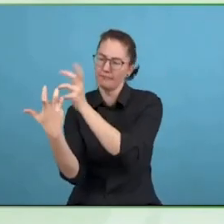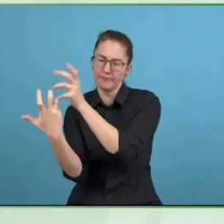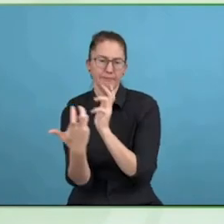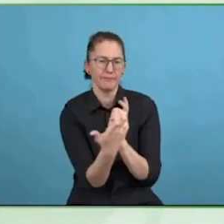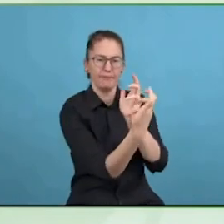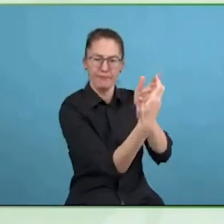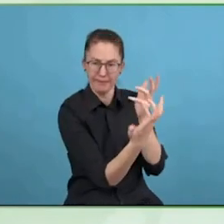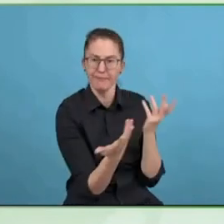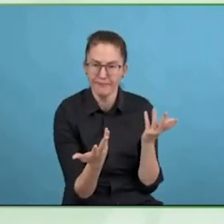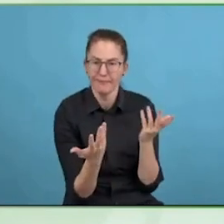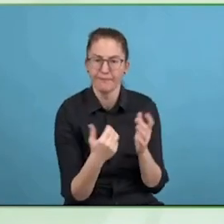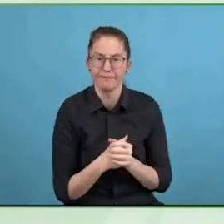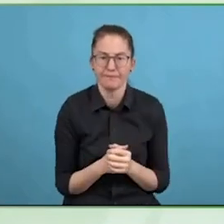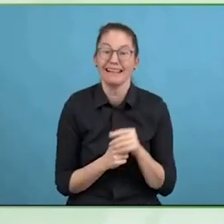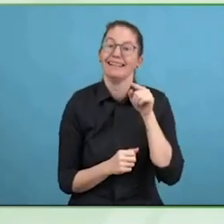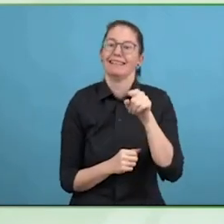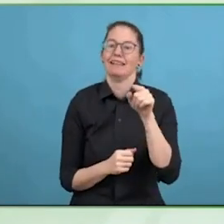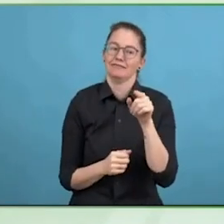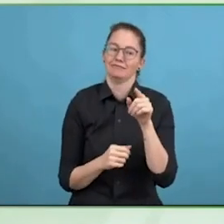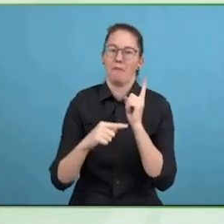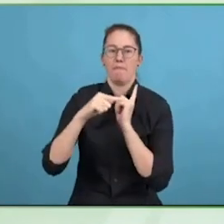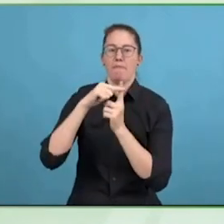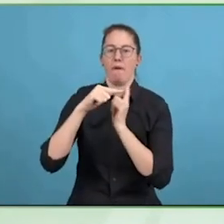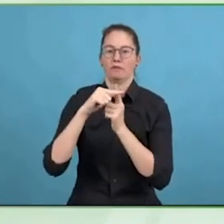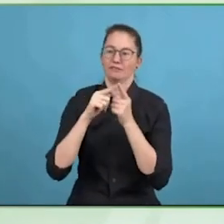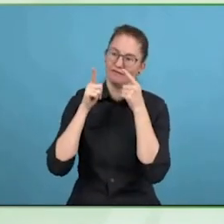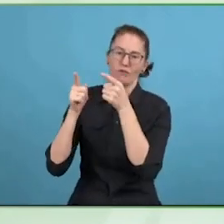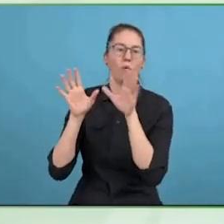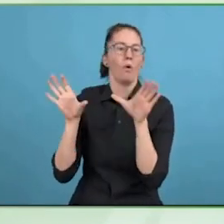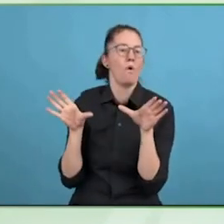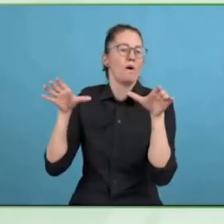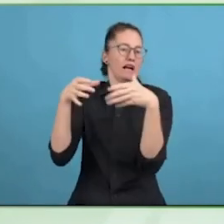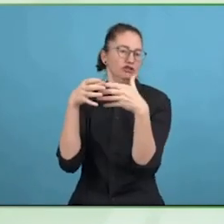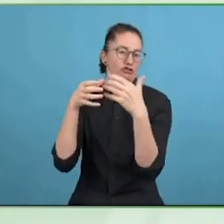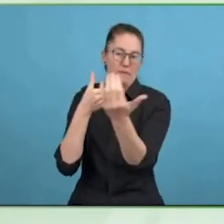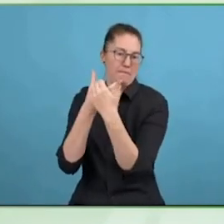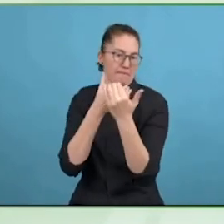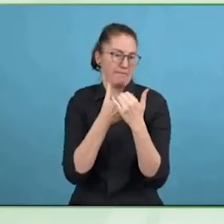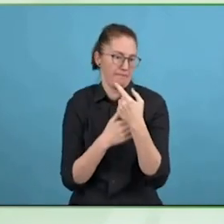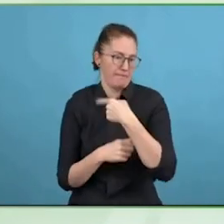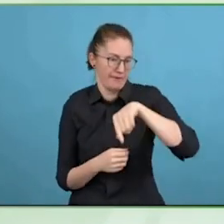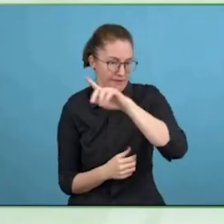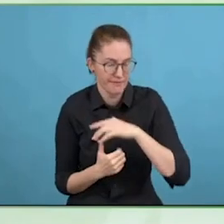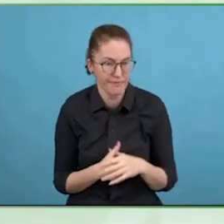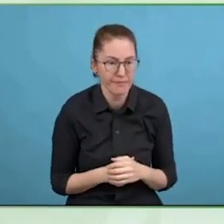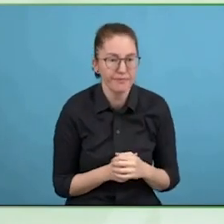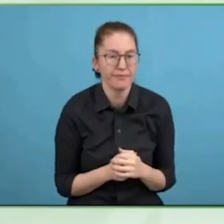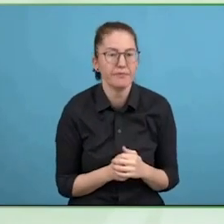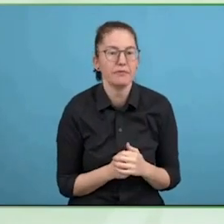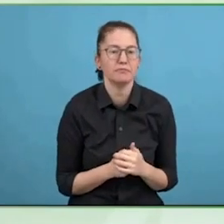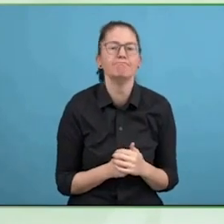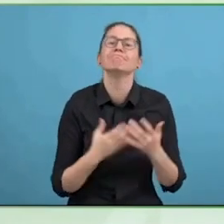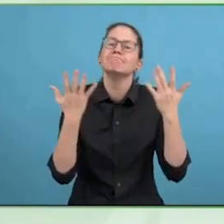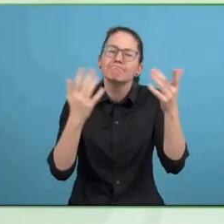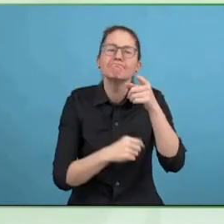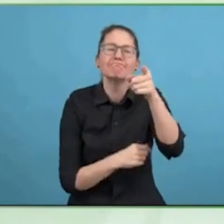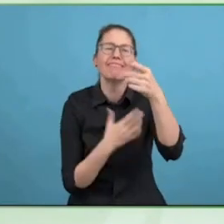taken certification and then we have organisational members and the